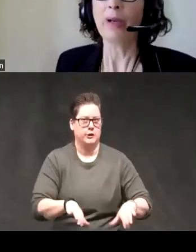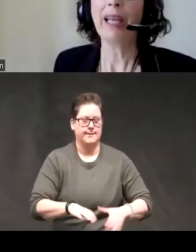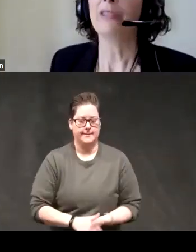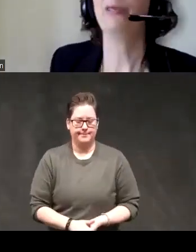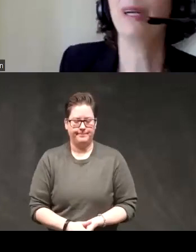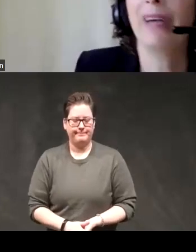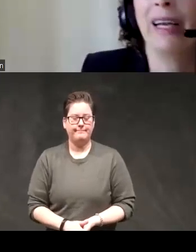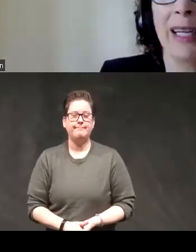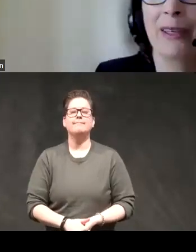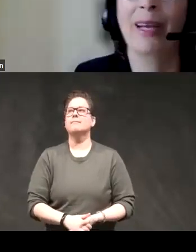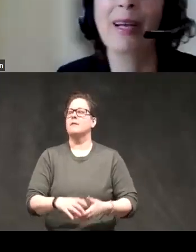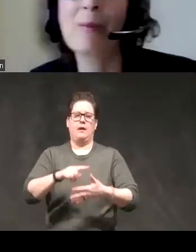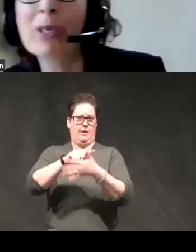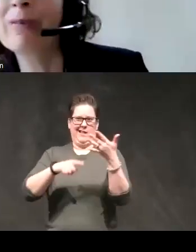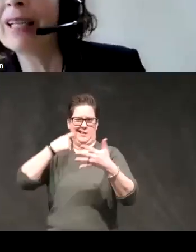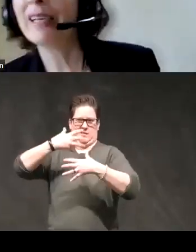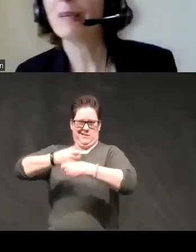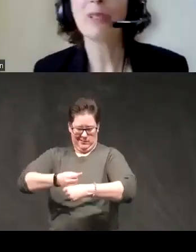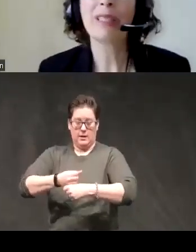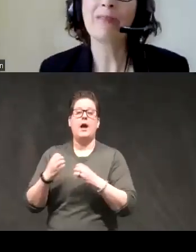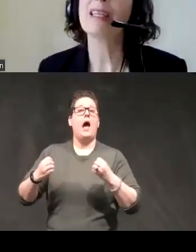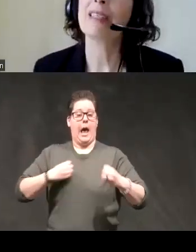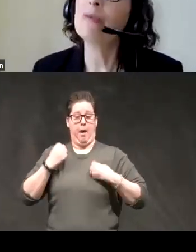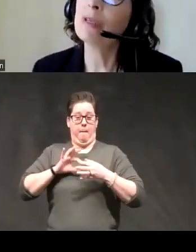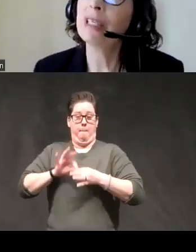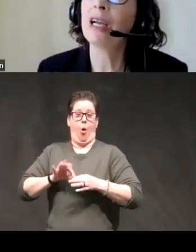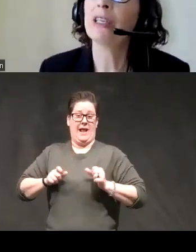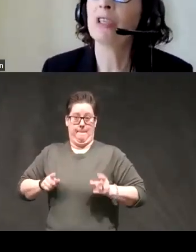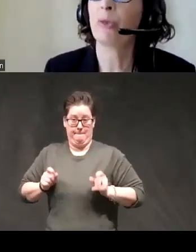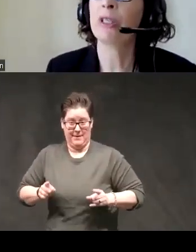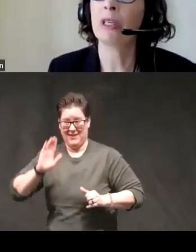okay so what if I argued emotion related impulsivity seems to be tied to response